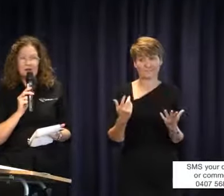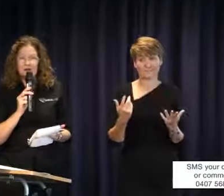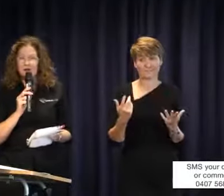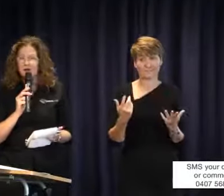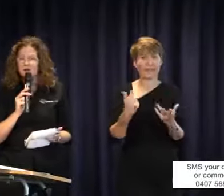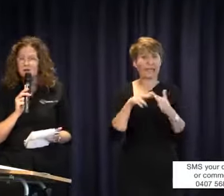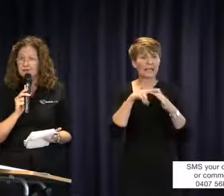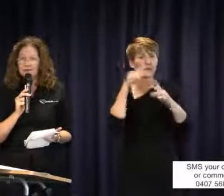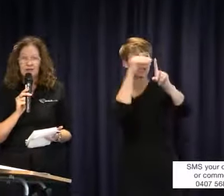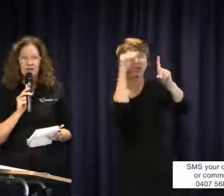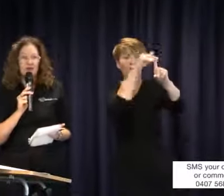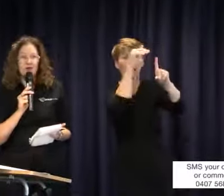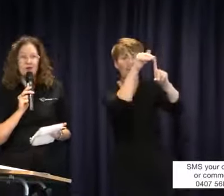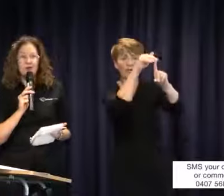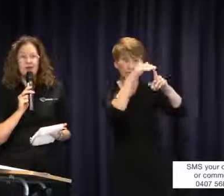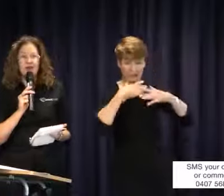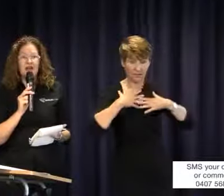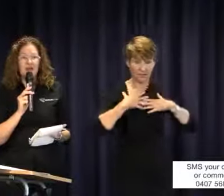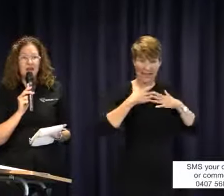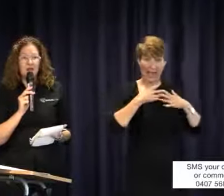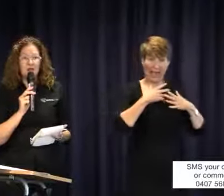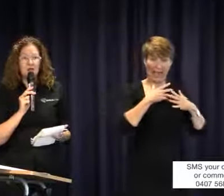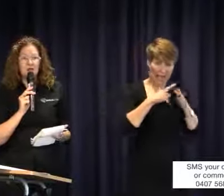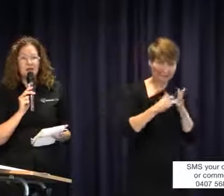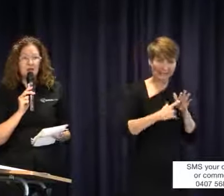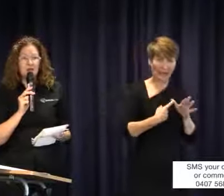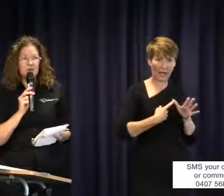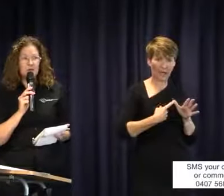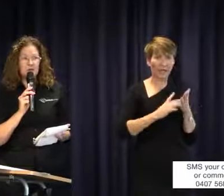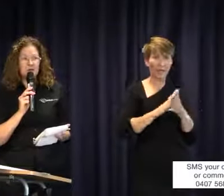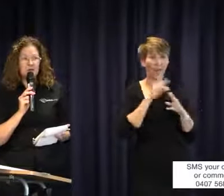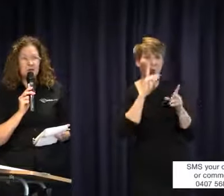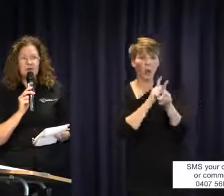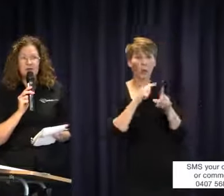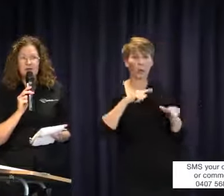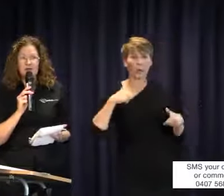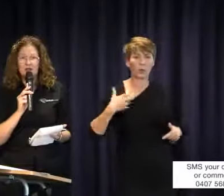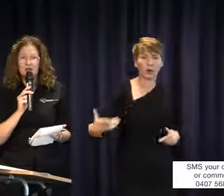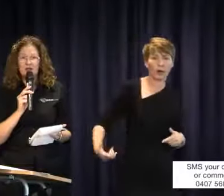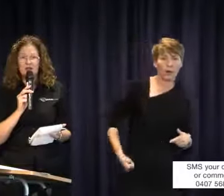our own barrow. So we can't say to the government, `We need to be paid more,' but unfortunately